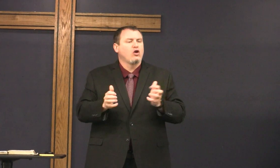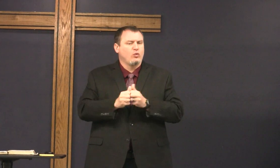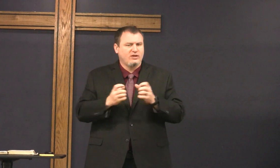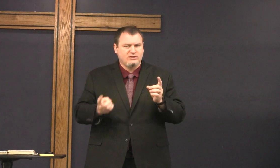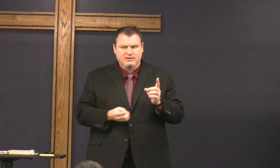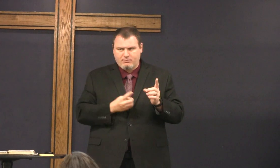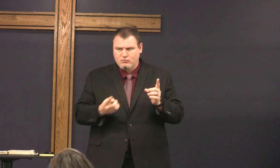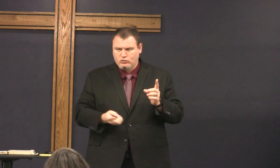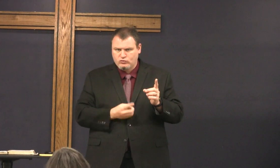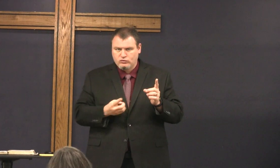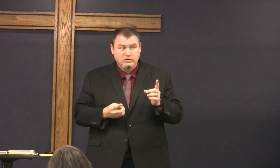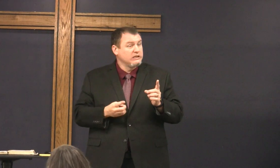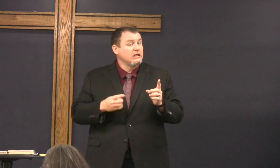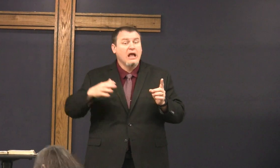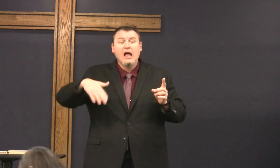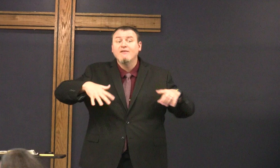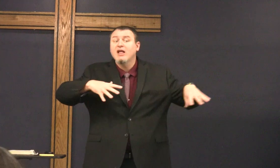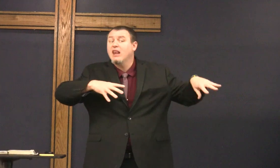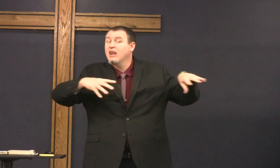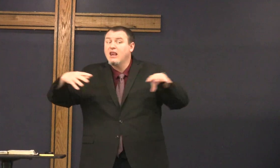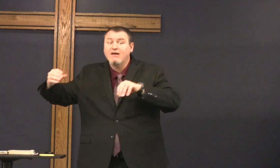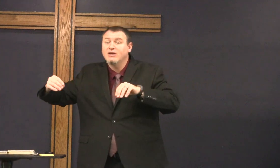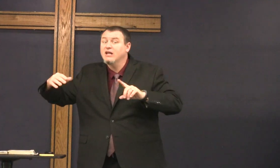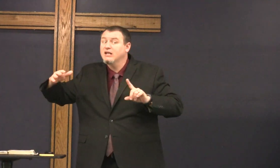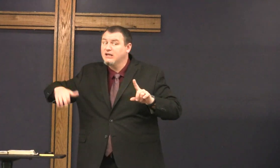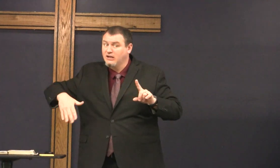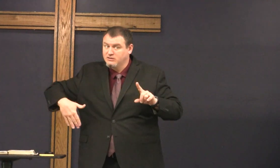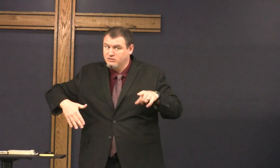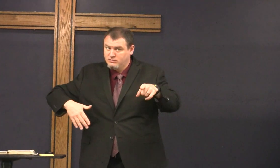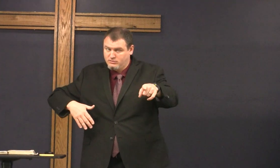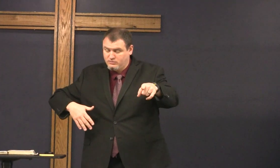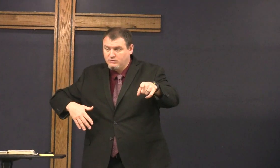and then Jesus started talking with the disciples